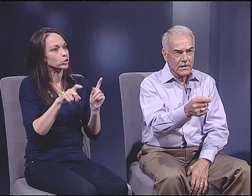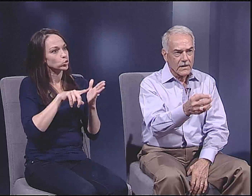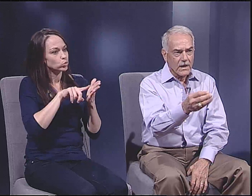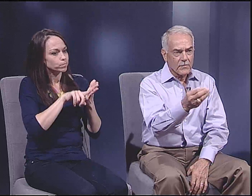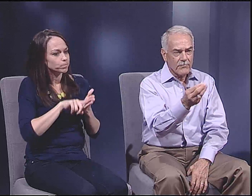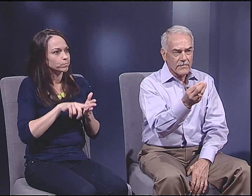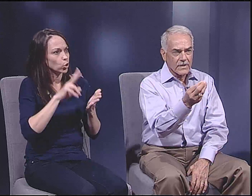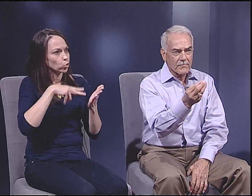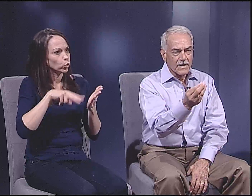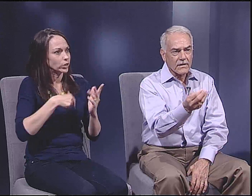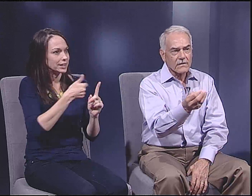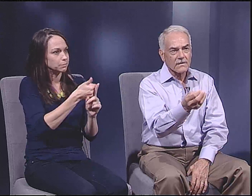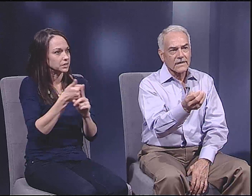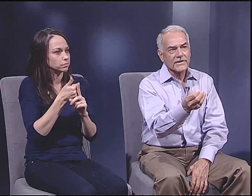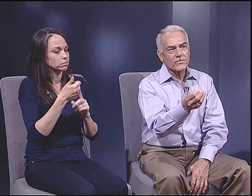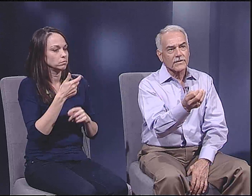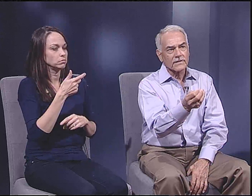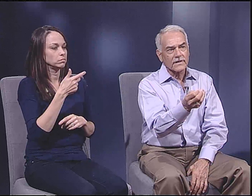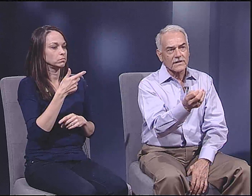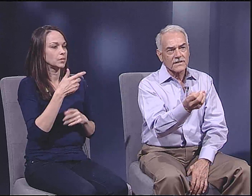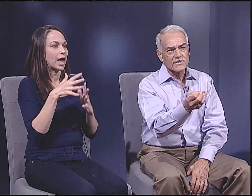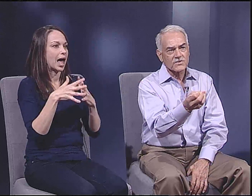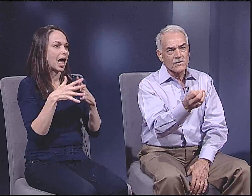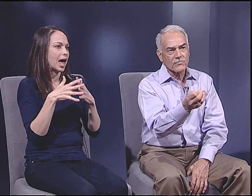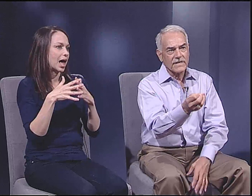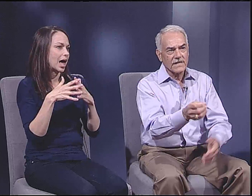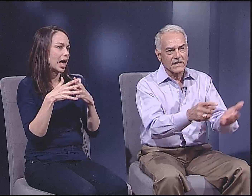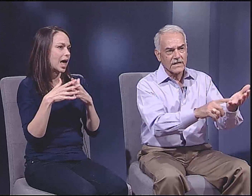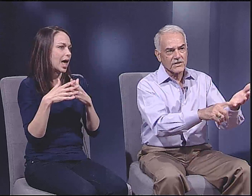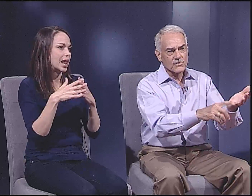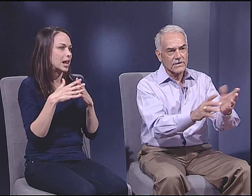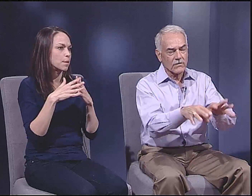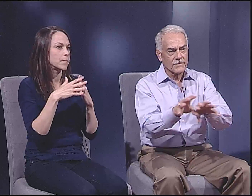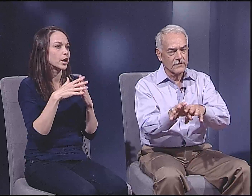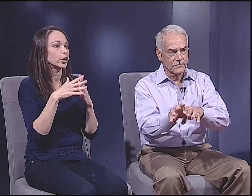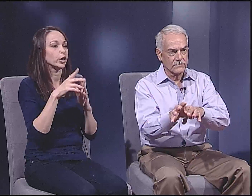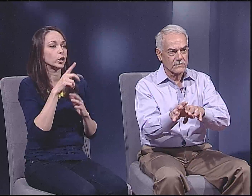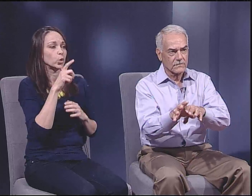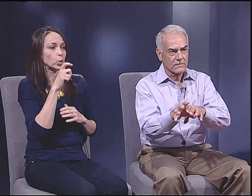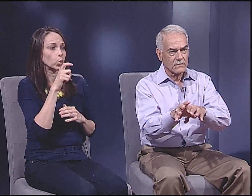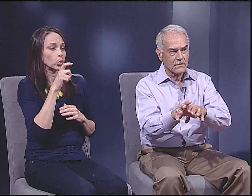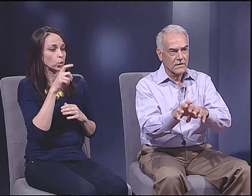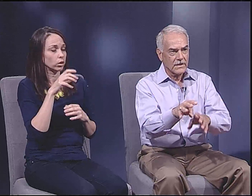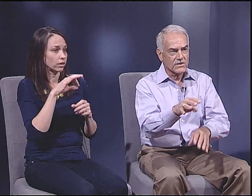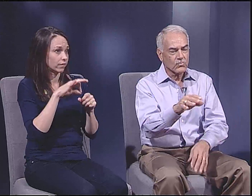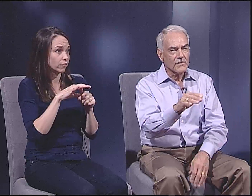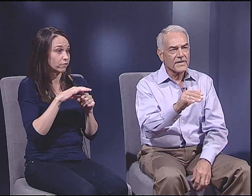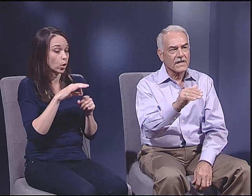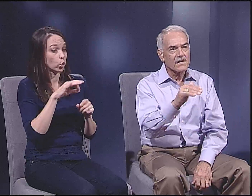People need to do their own reading. An American electorate that does its own reading in history